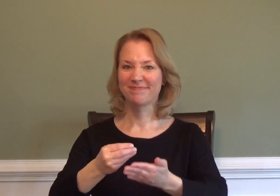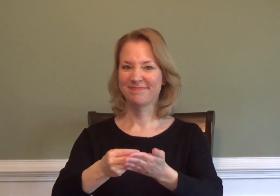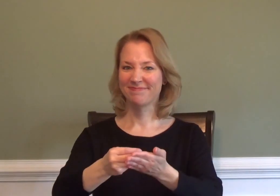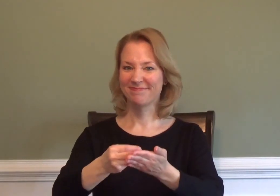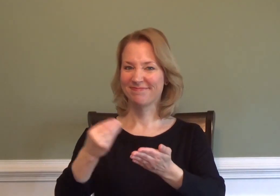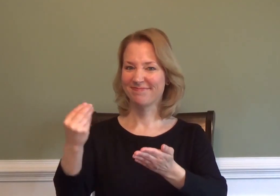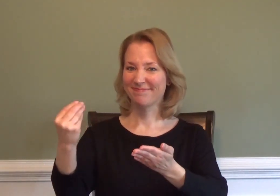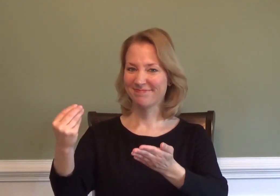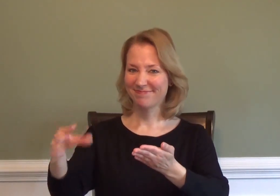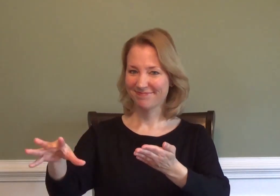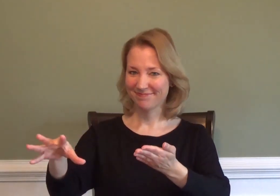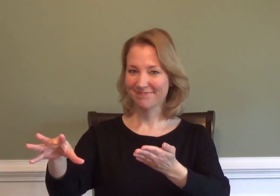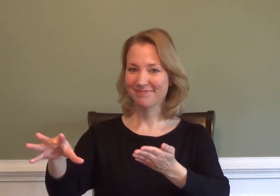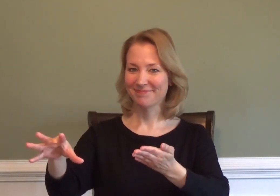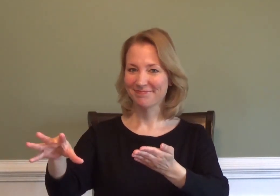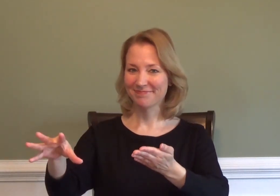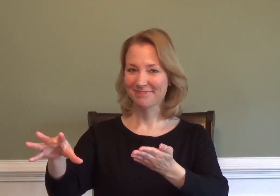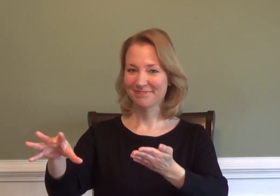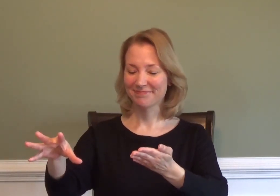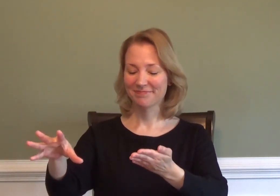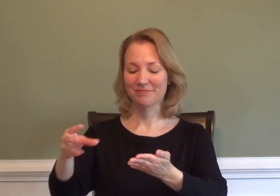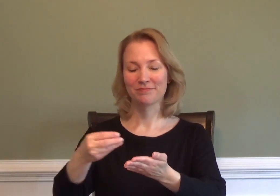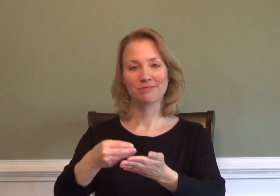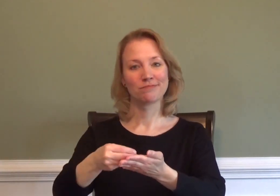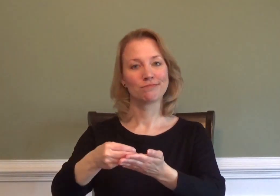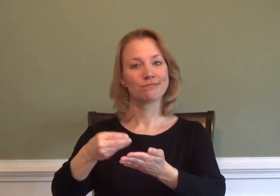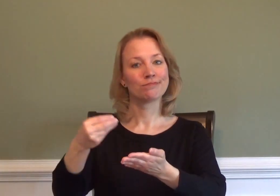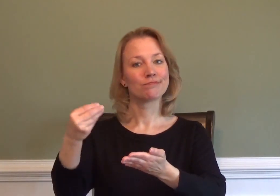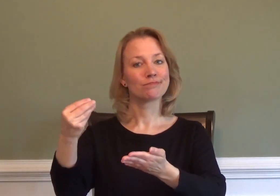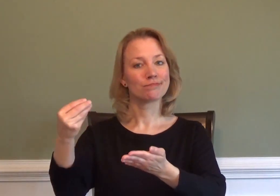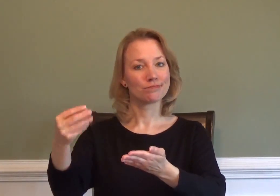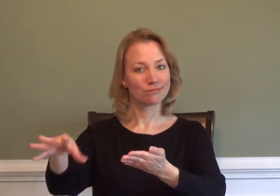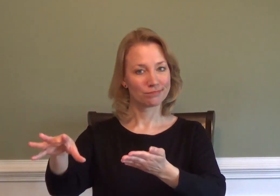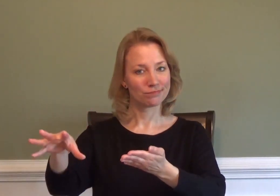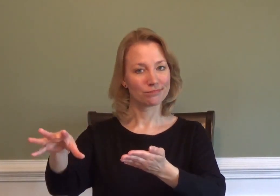EXPENSIVE